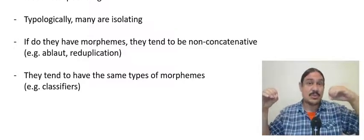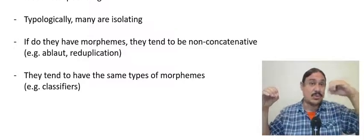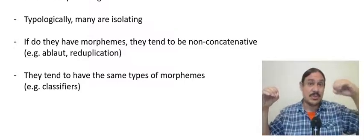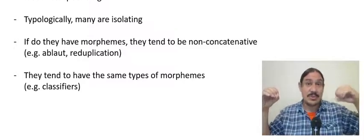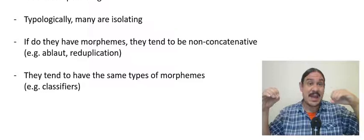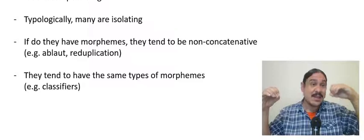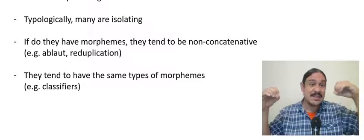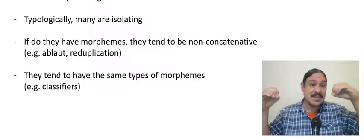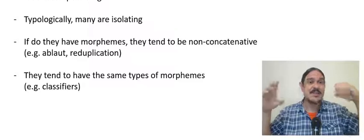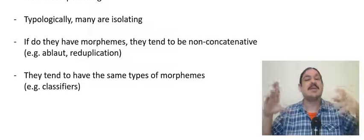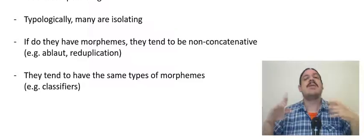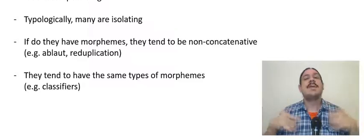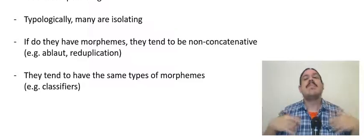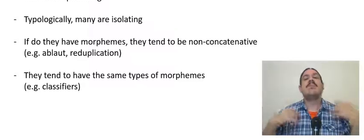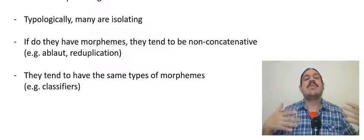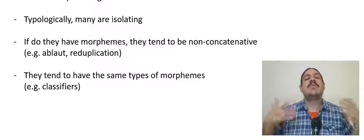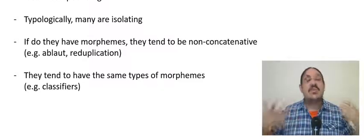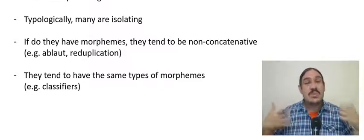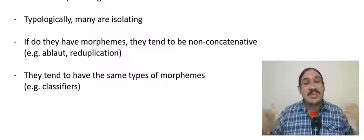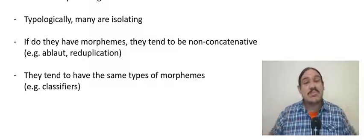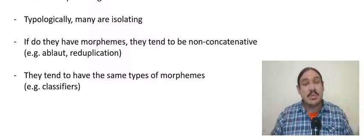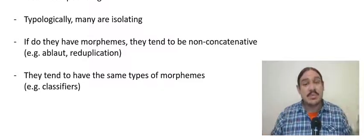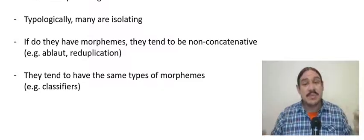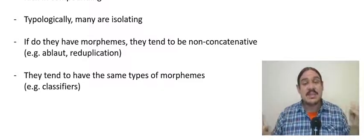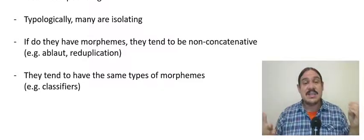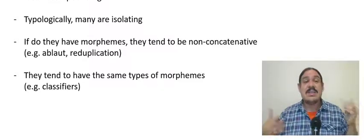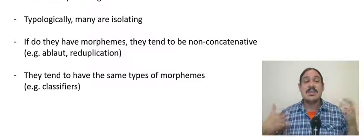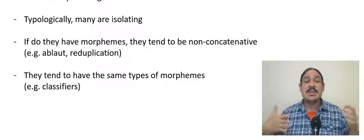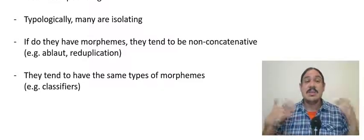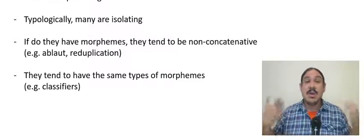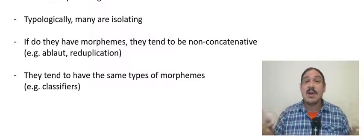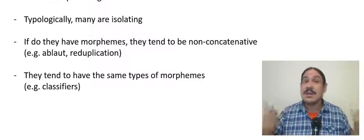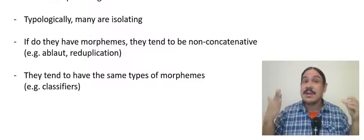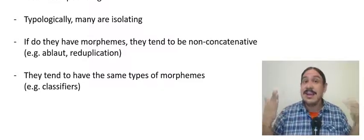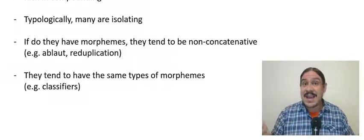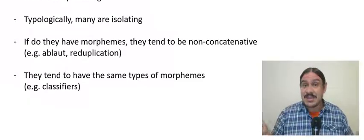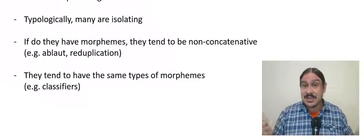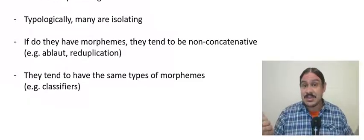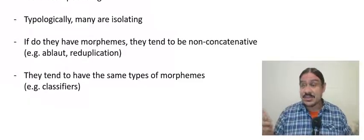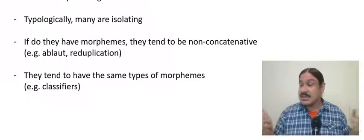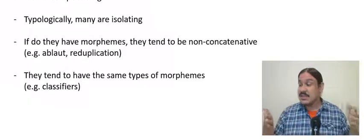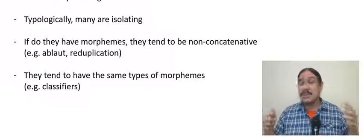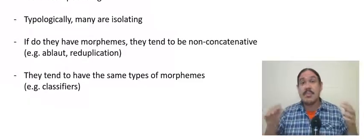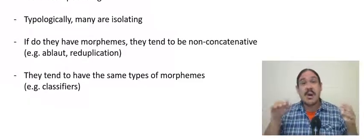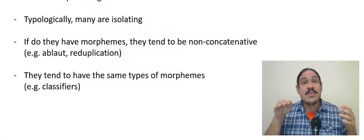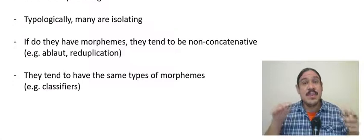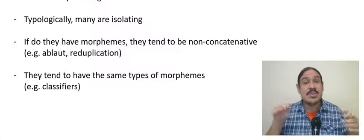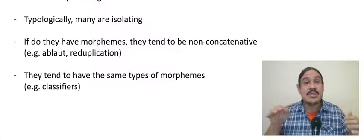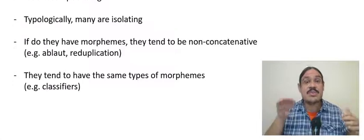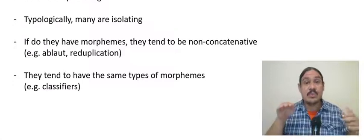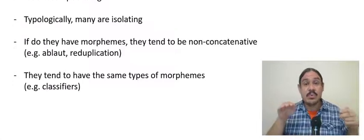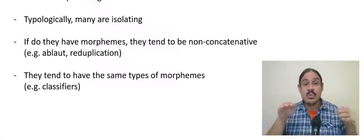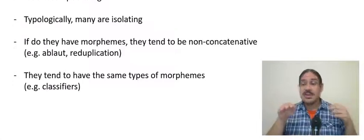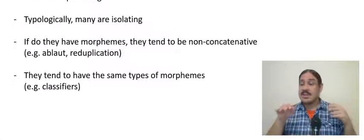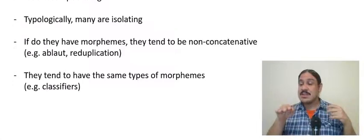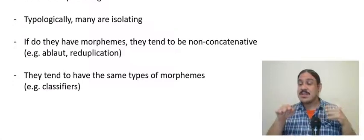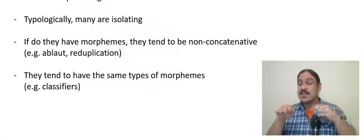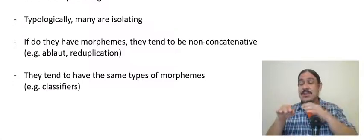"men" and in sign languages words have many of the same types of morphemes you can have